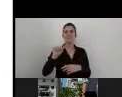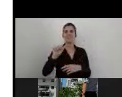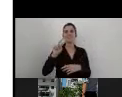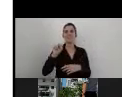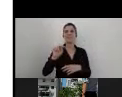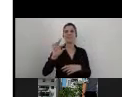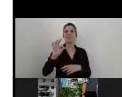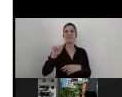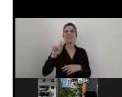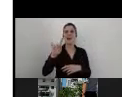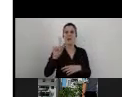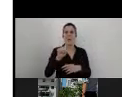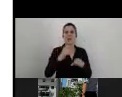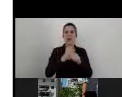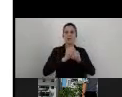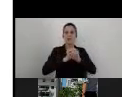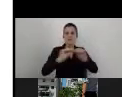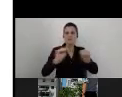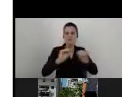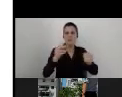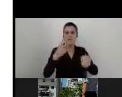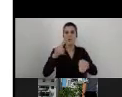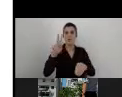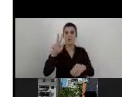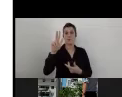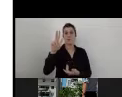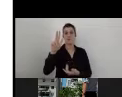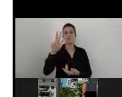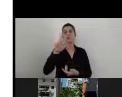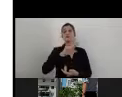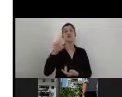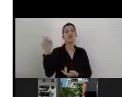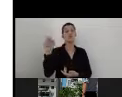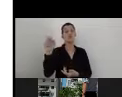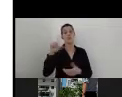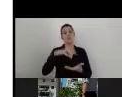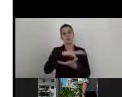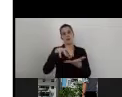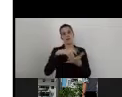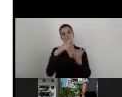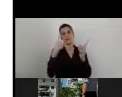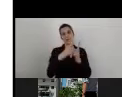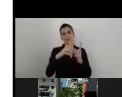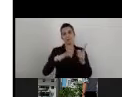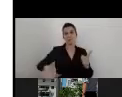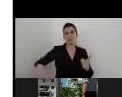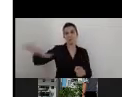more than 300 Accessibility Conductors across the country from three different regions.